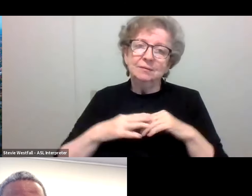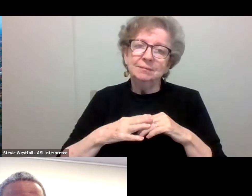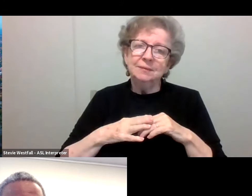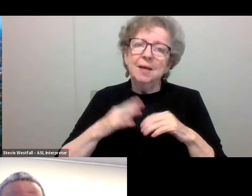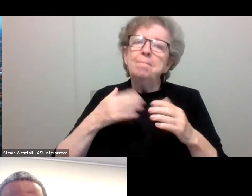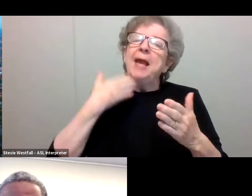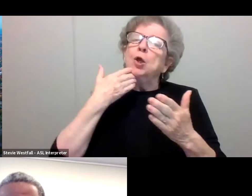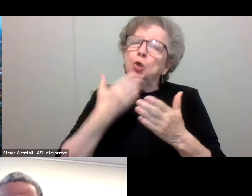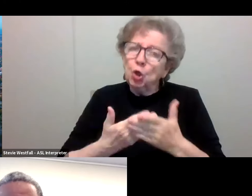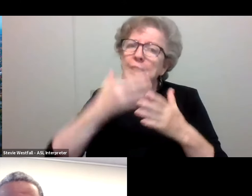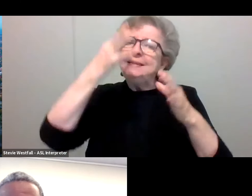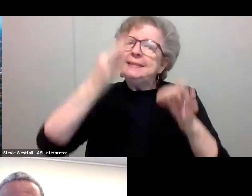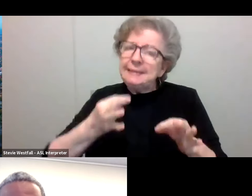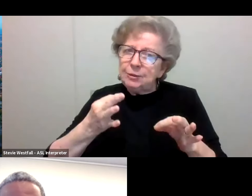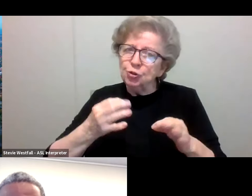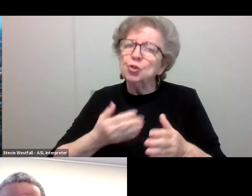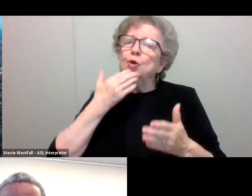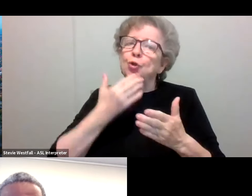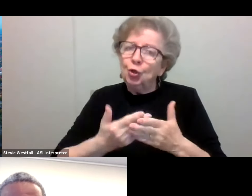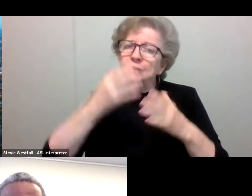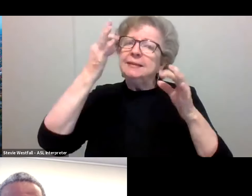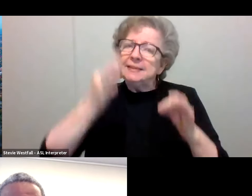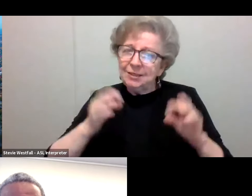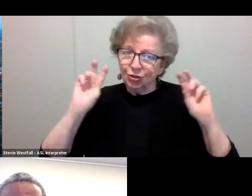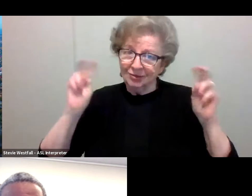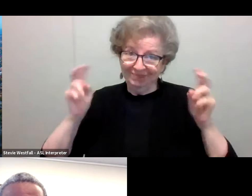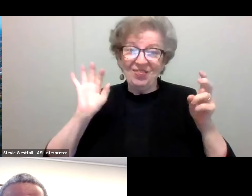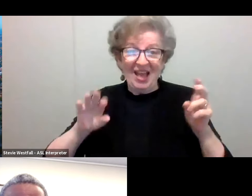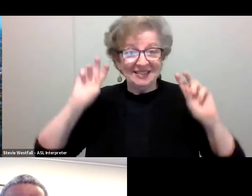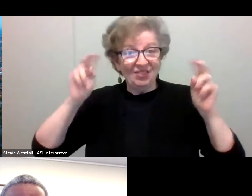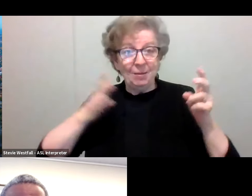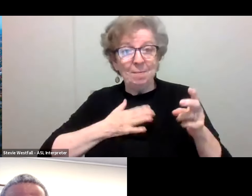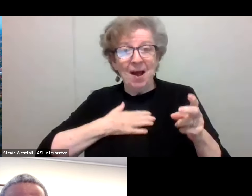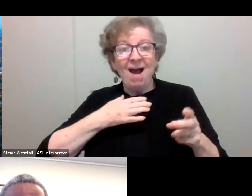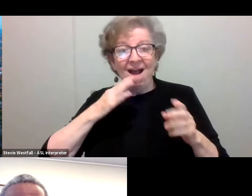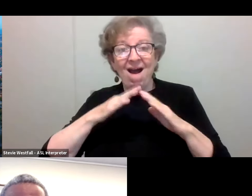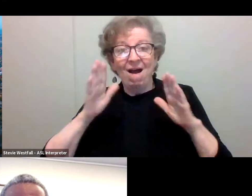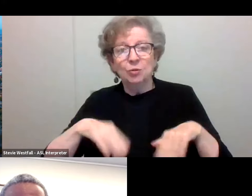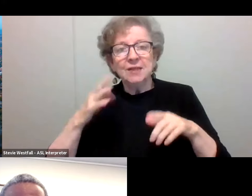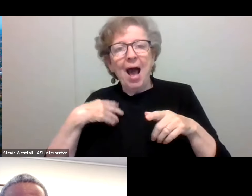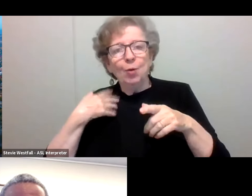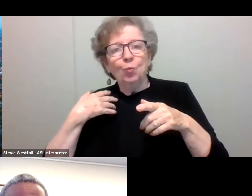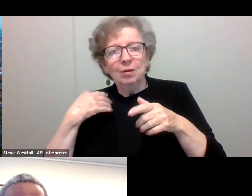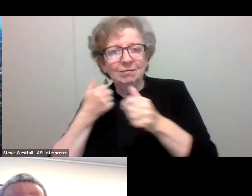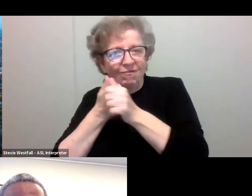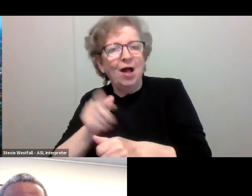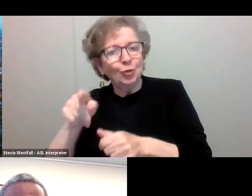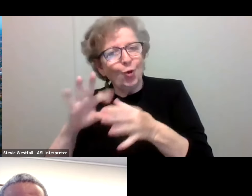That's kind of a big theme in our house. So I will underscore your comment in that regard.